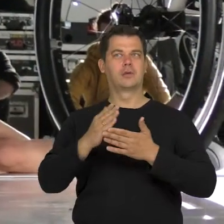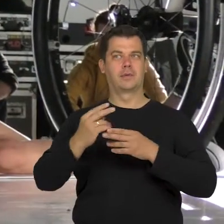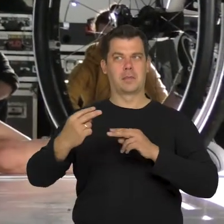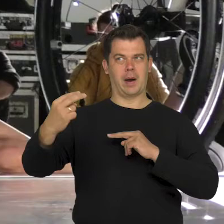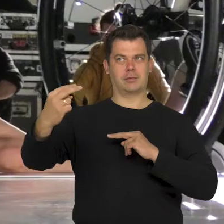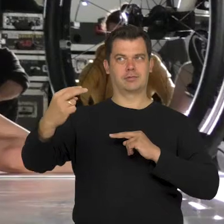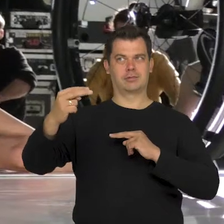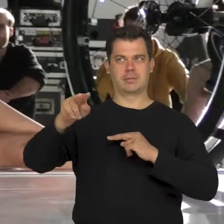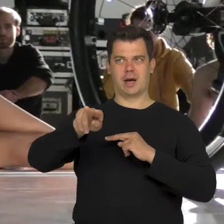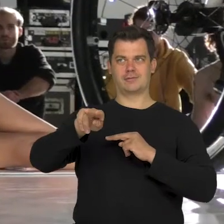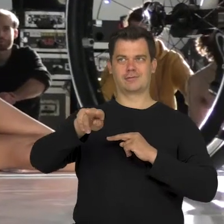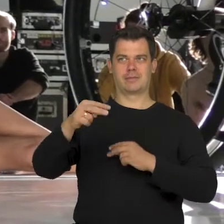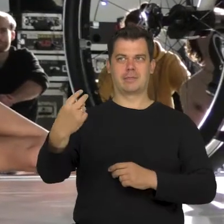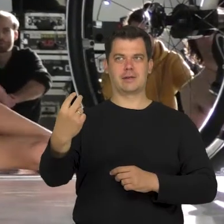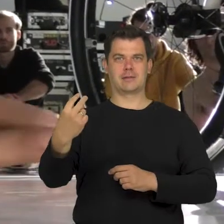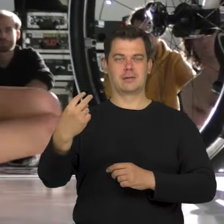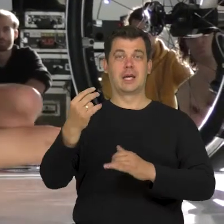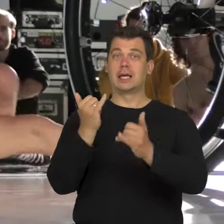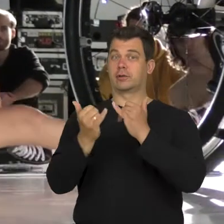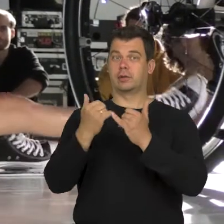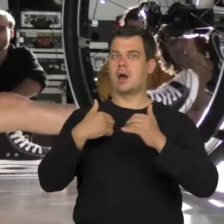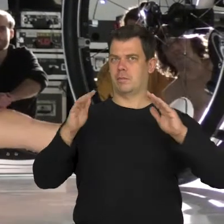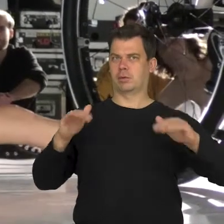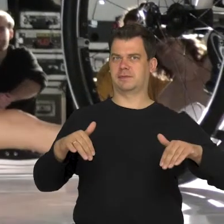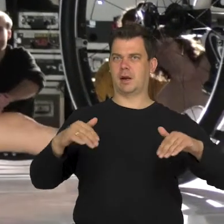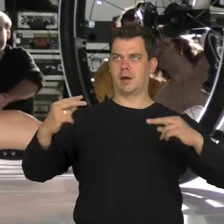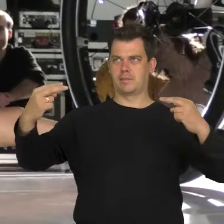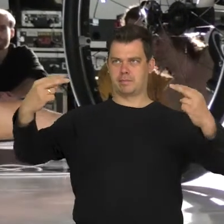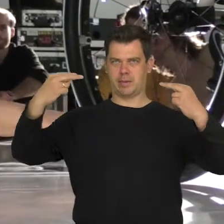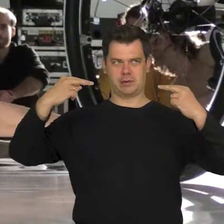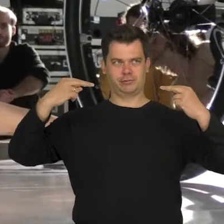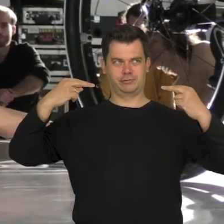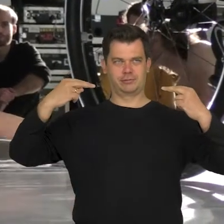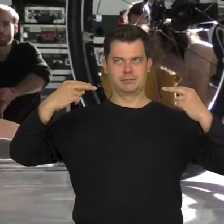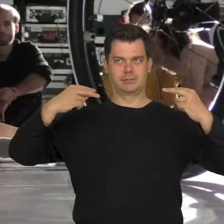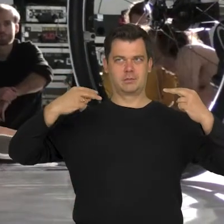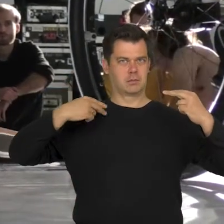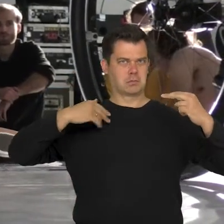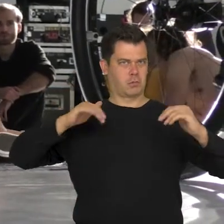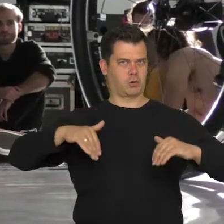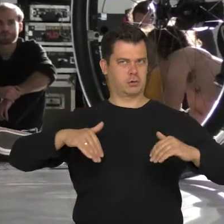that the longer I allow others took at me or the more I allow myself to look at someone,